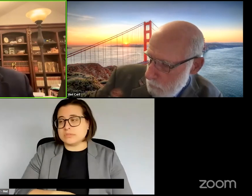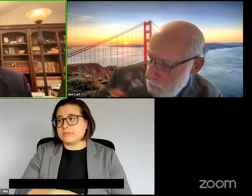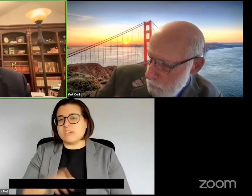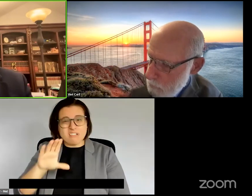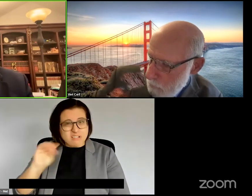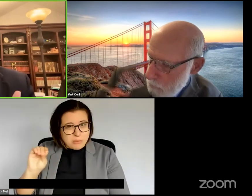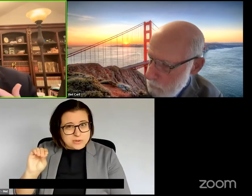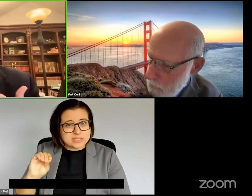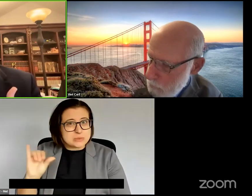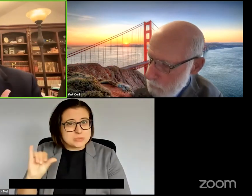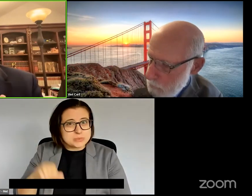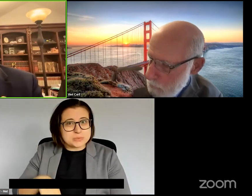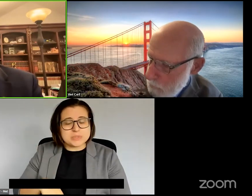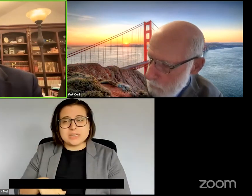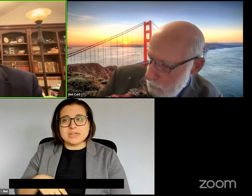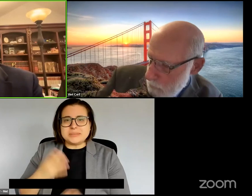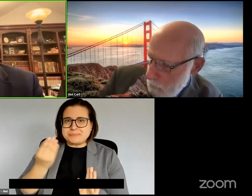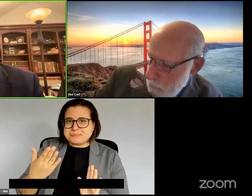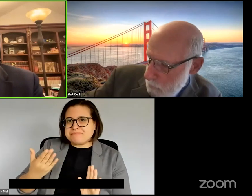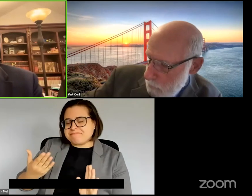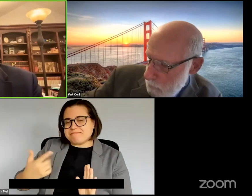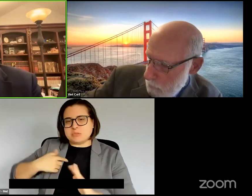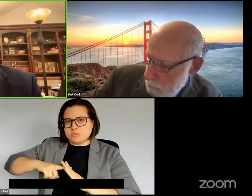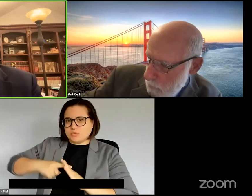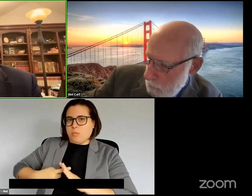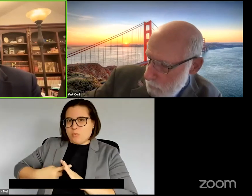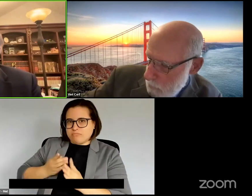Companies have -- when I started companies you know basically were surprised that people